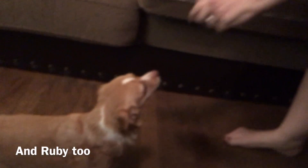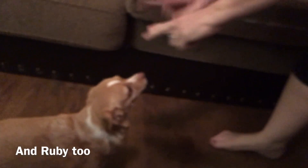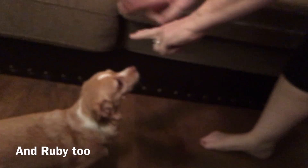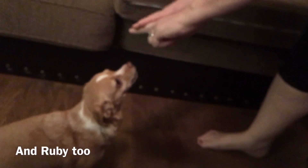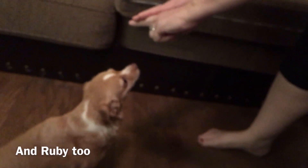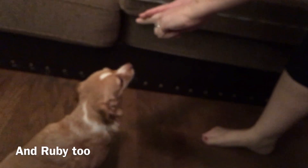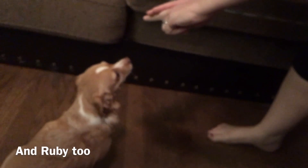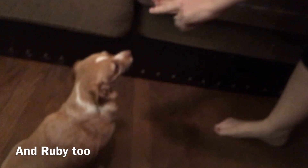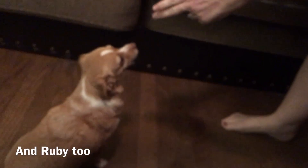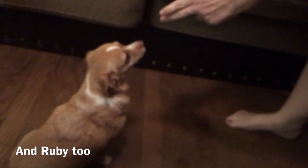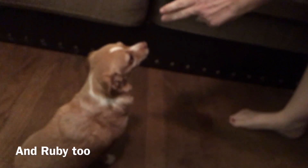sit